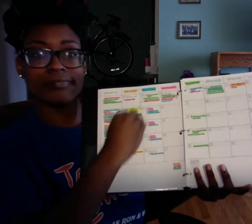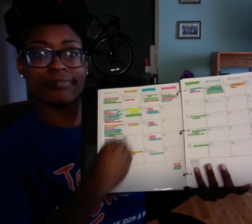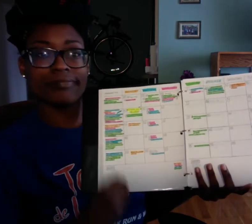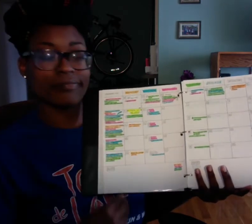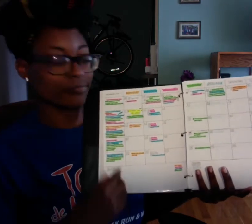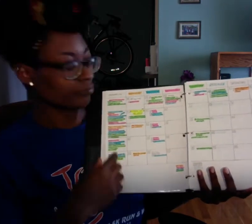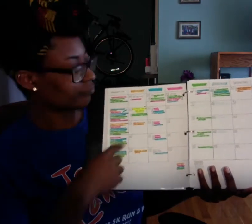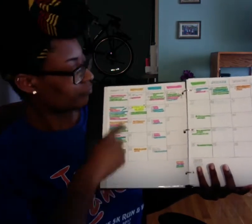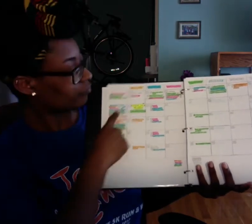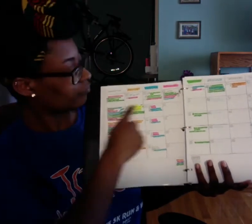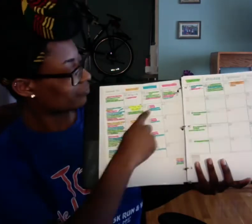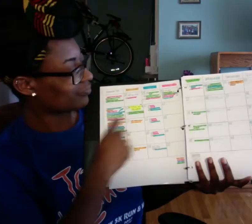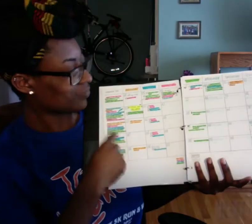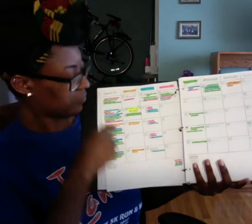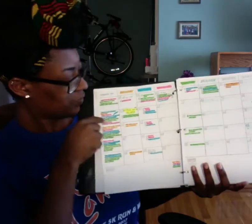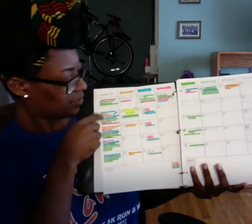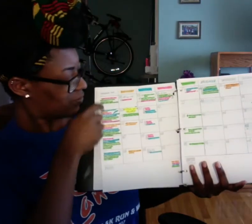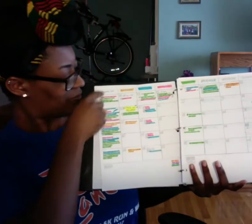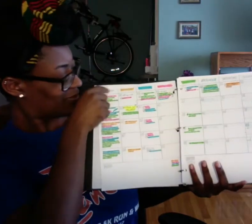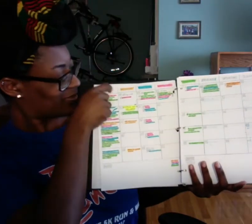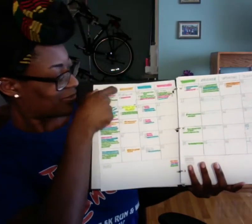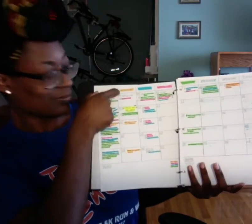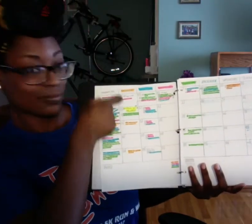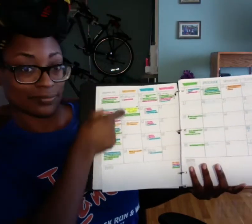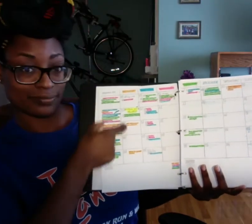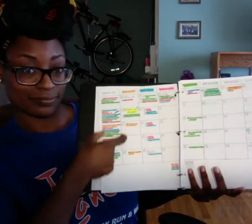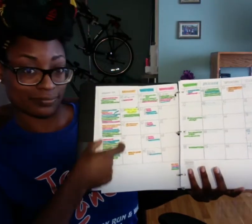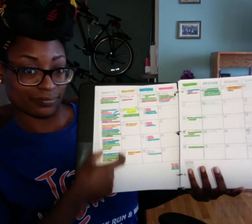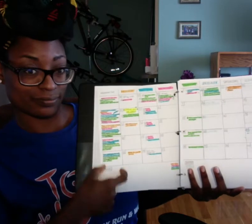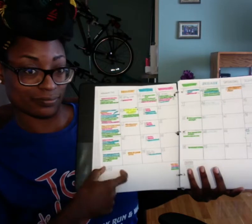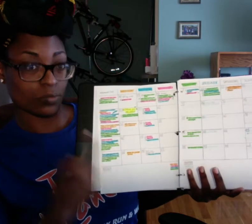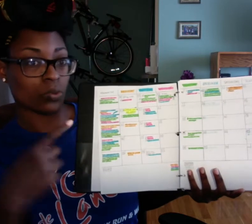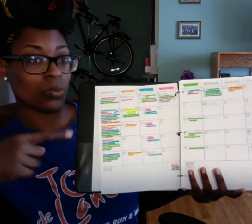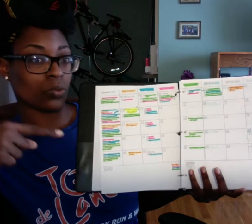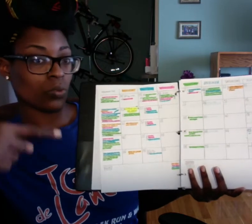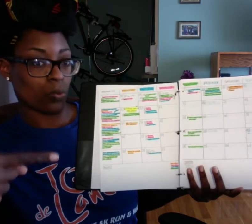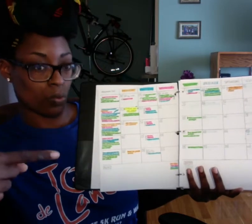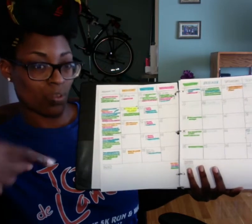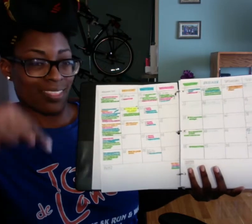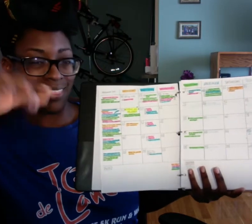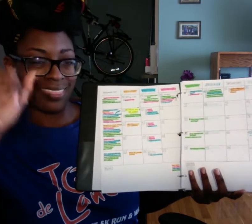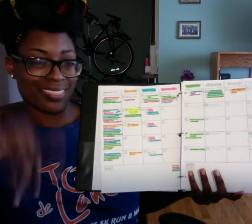So I've put in--plotted all my assignments in here so this column here is showing what's